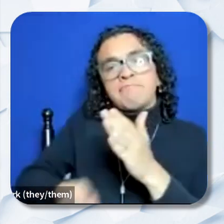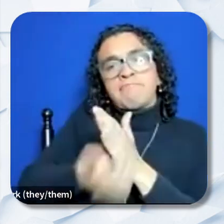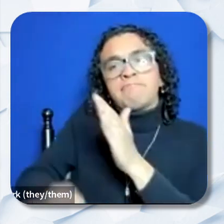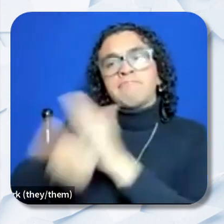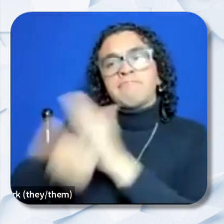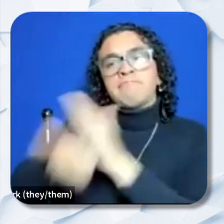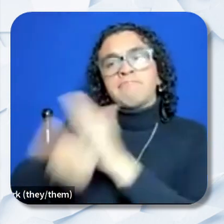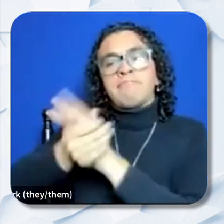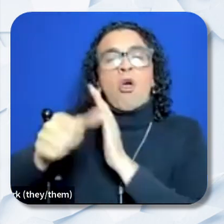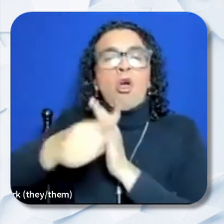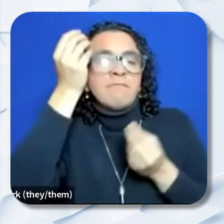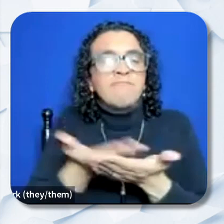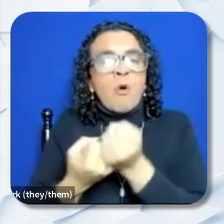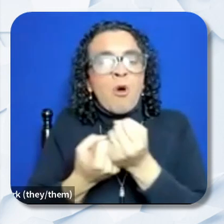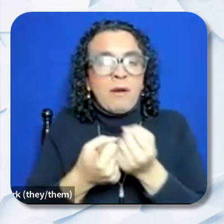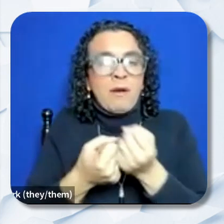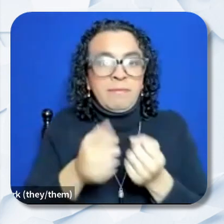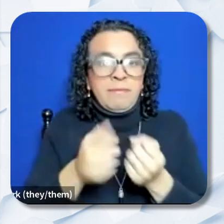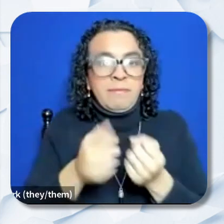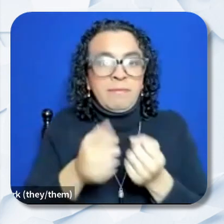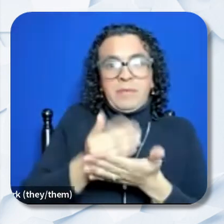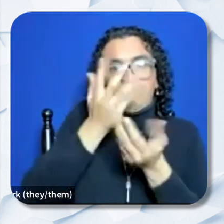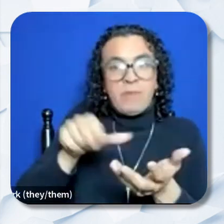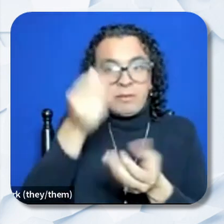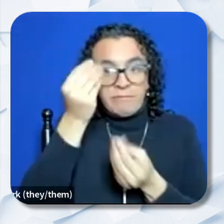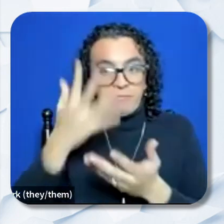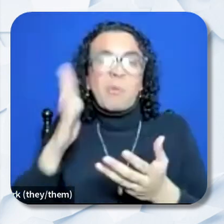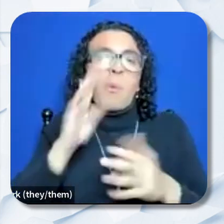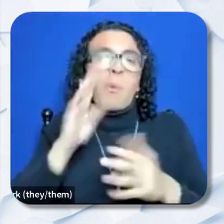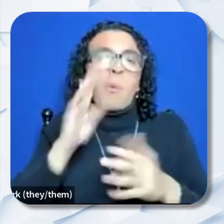applicant information and budget information are submitted via email, and is included